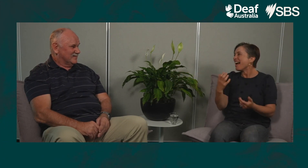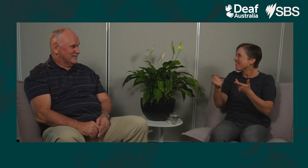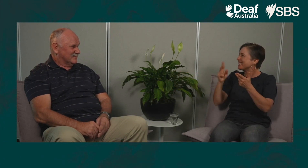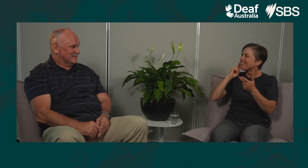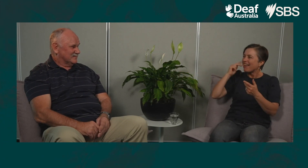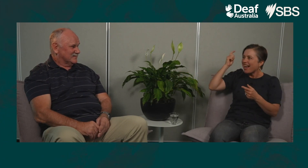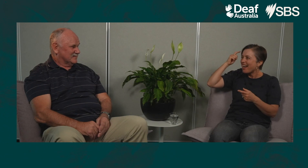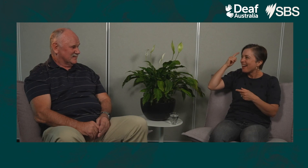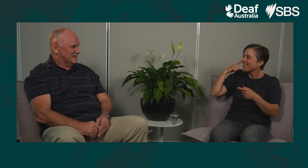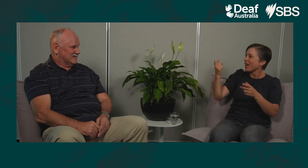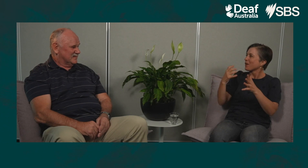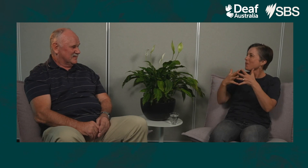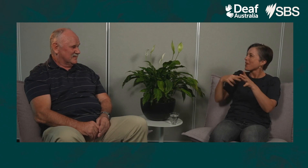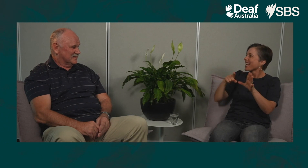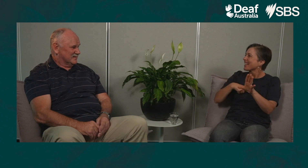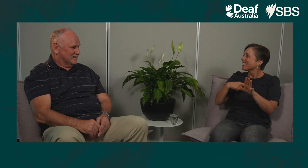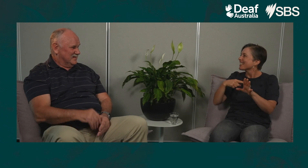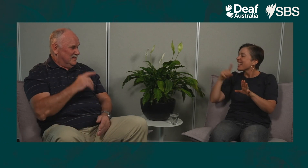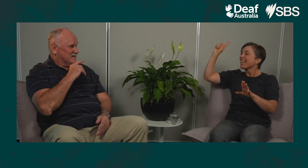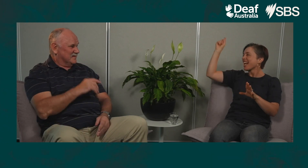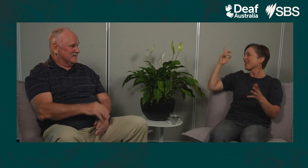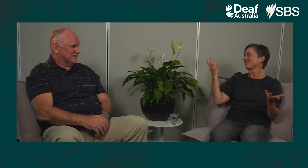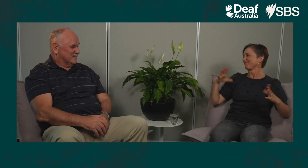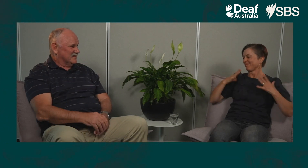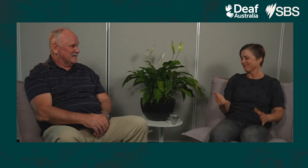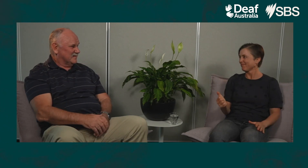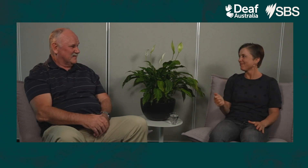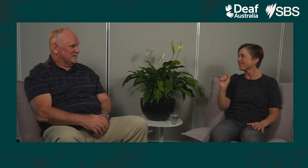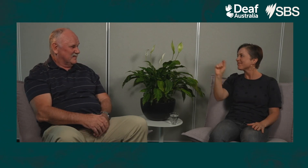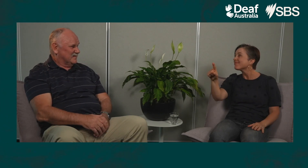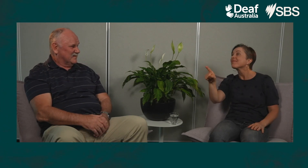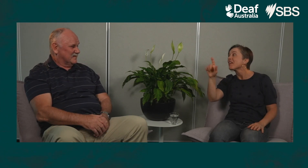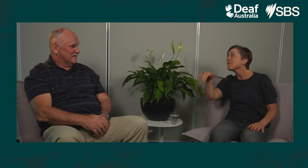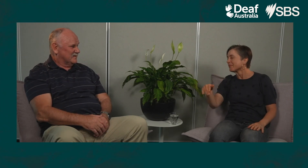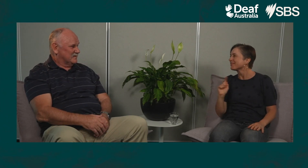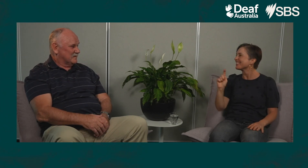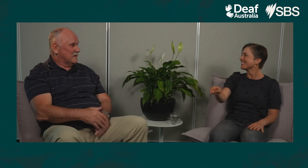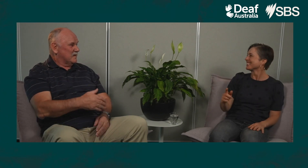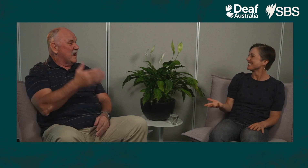Deaf people are so full of ingenuity and are creative. Now we just text each other, ‘Are you home?’